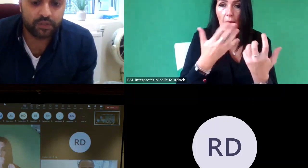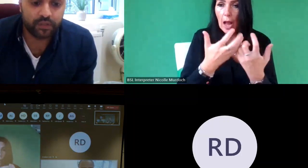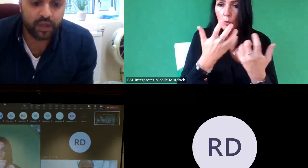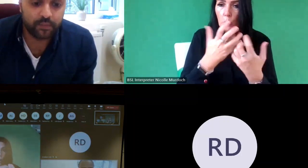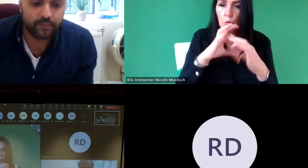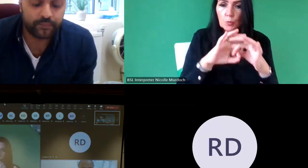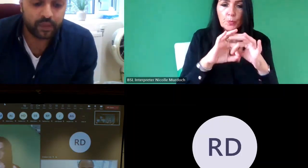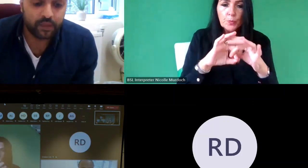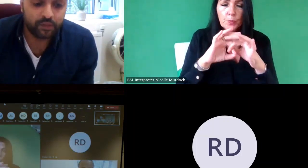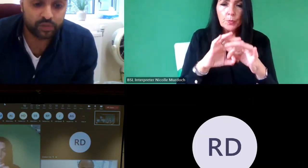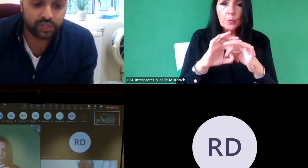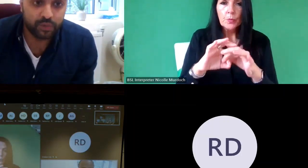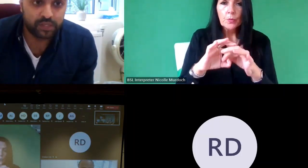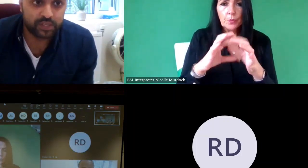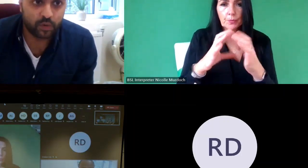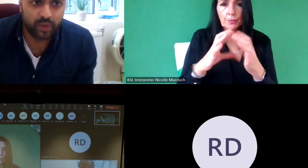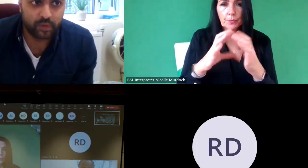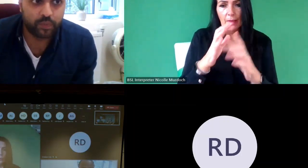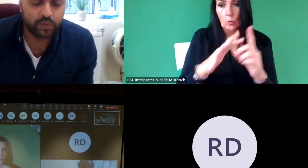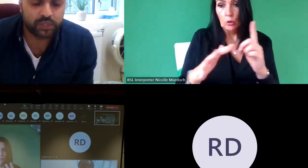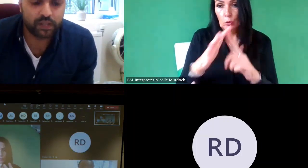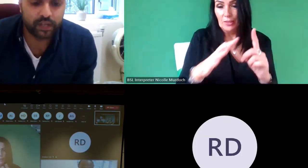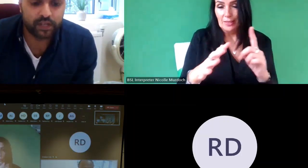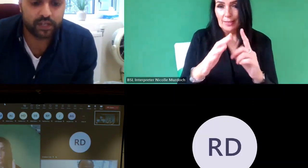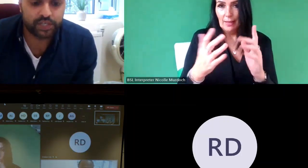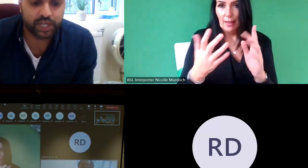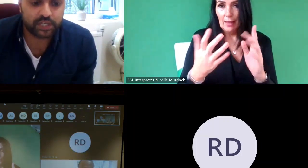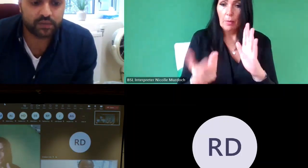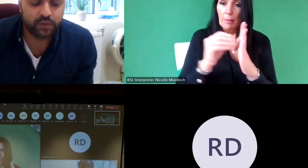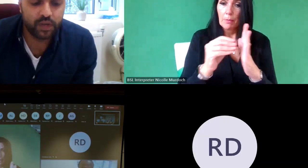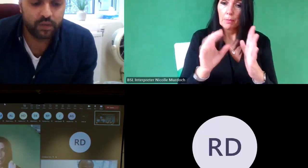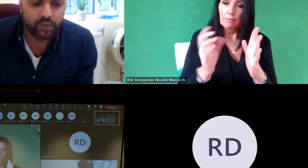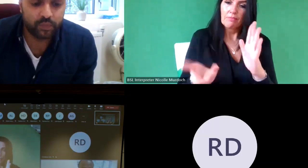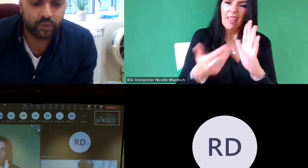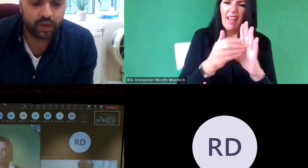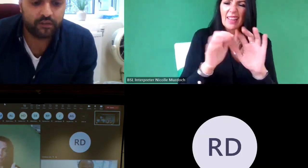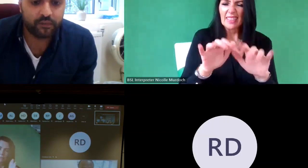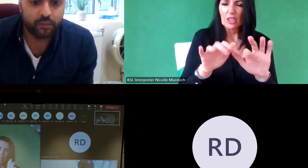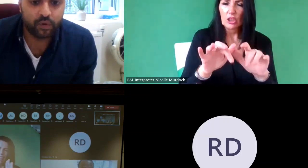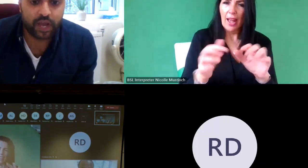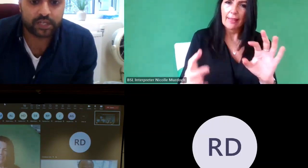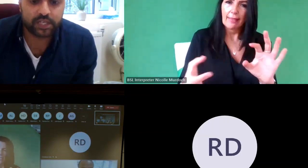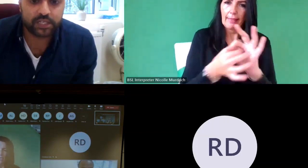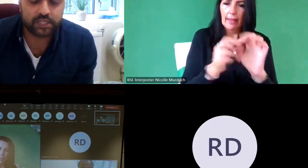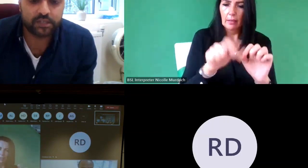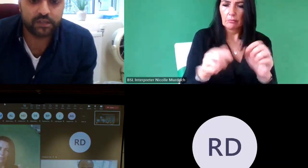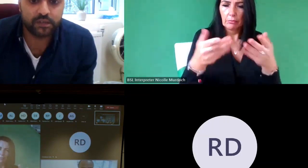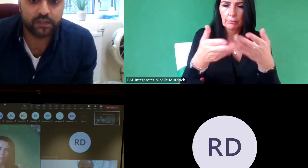with um those communities I'll maybe post a link in the chat so people have more access access to